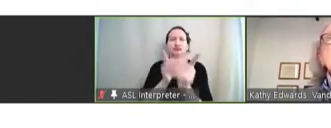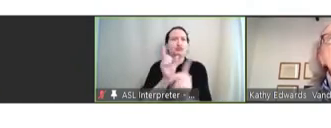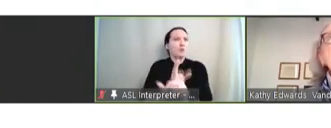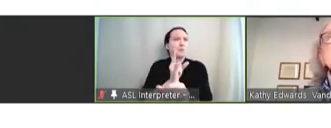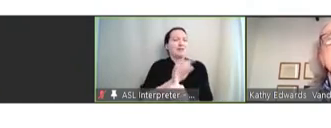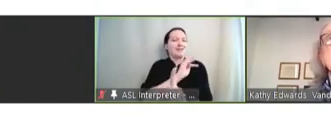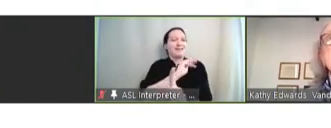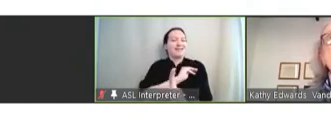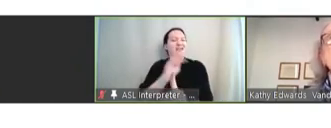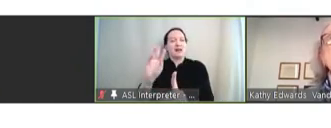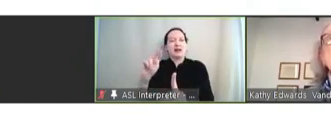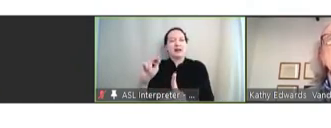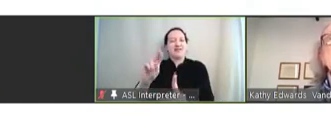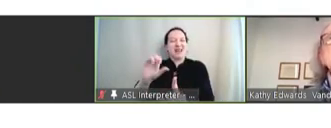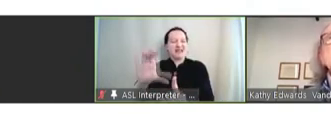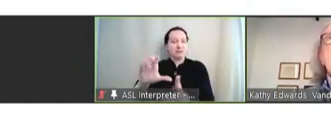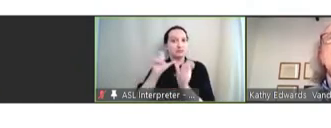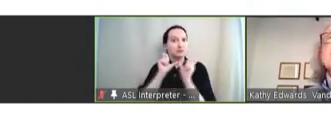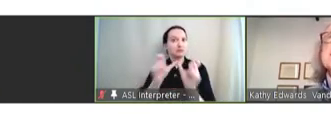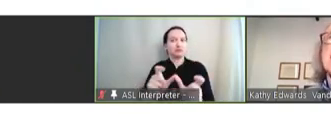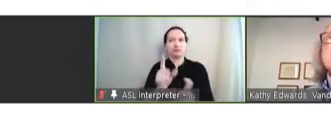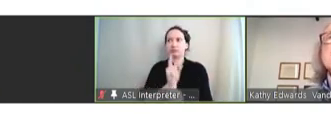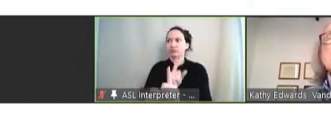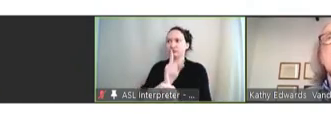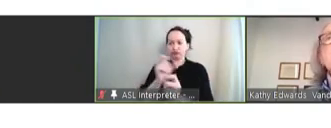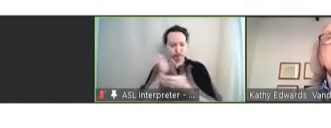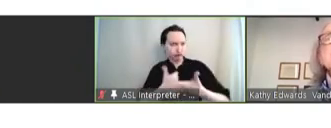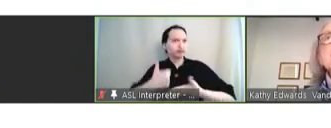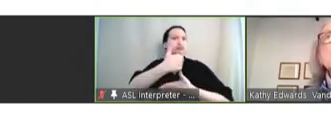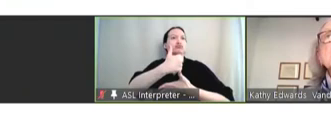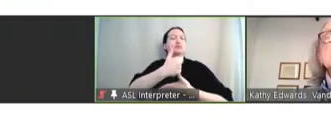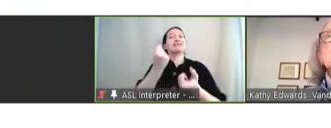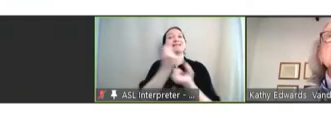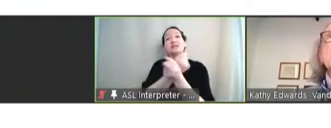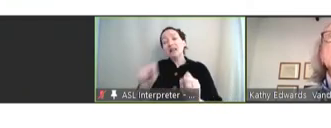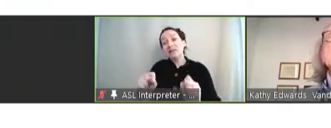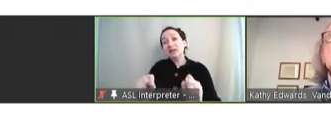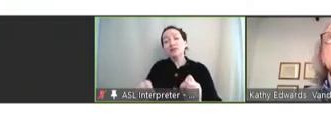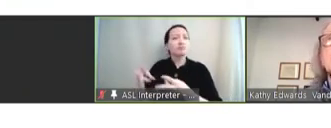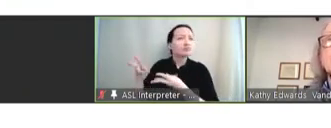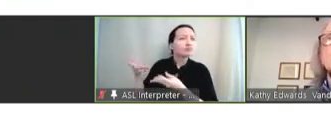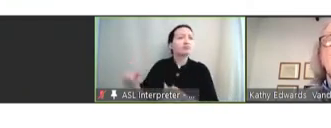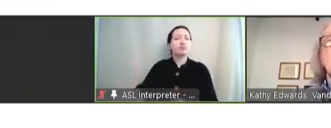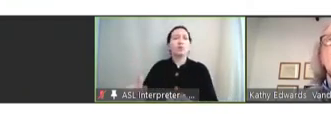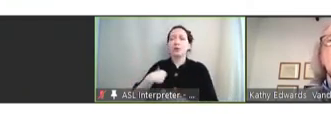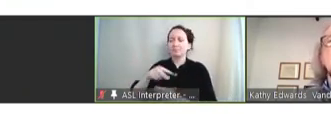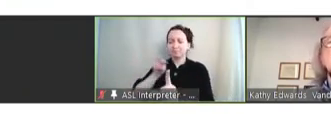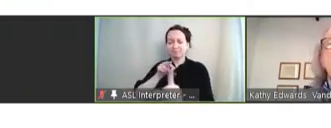It must continue to be a mission. And the safety and the assiduousness of which we pursue that must